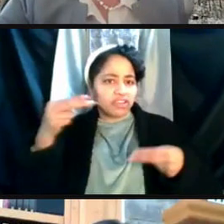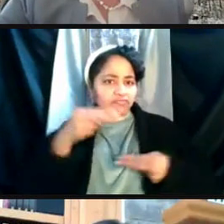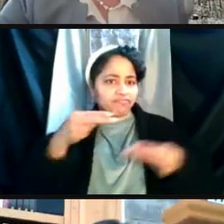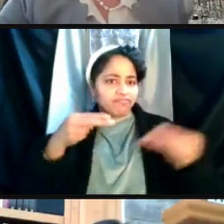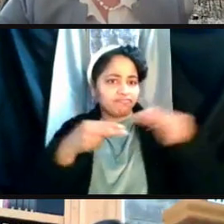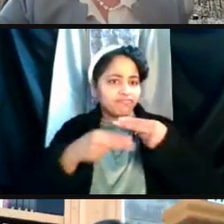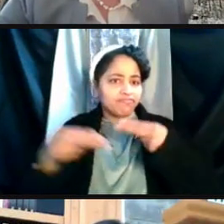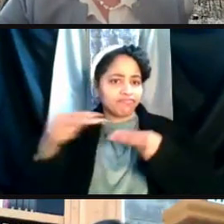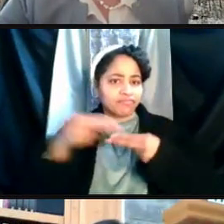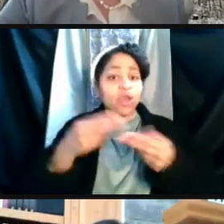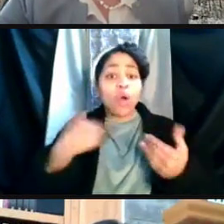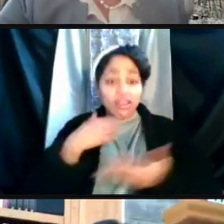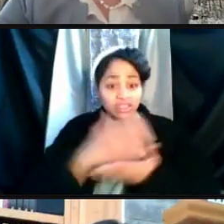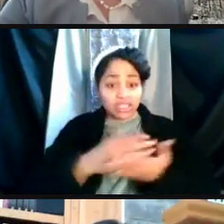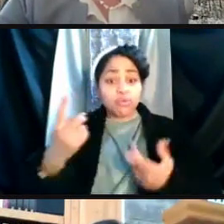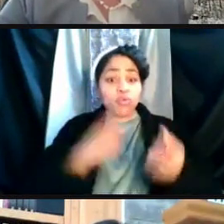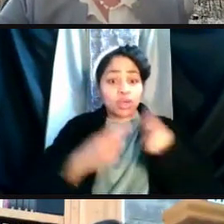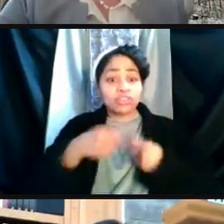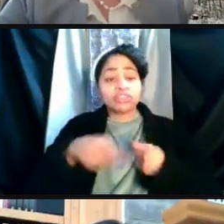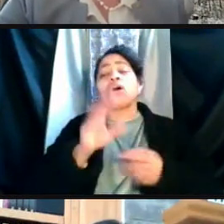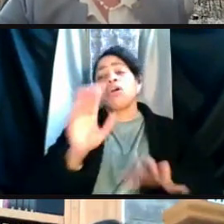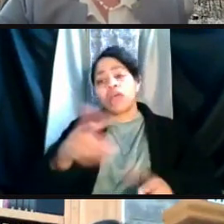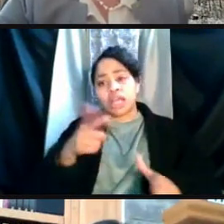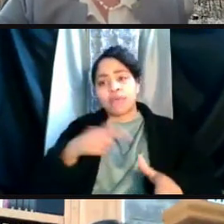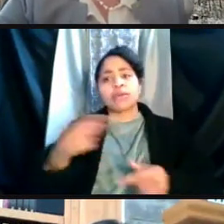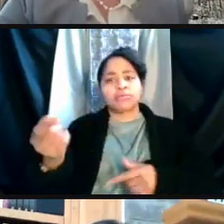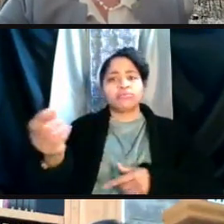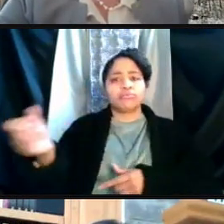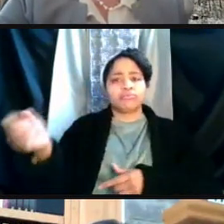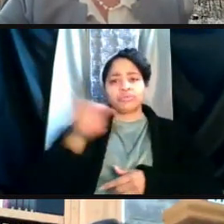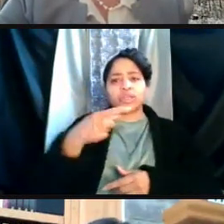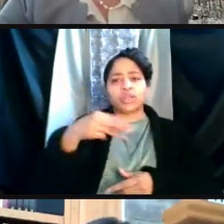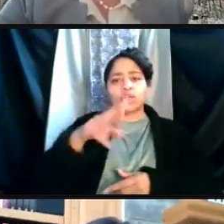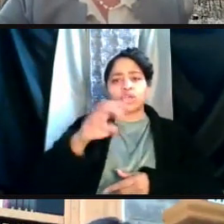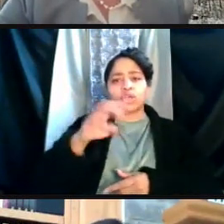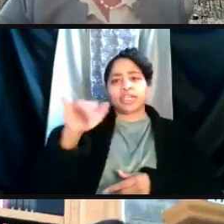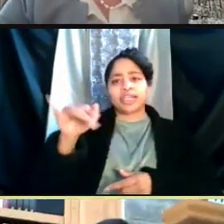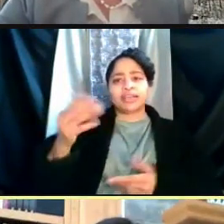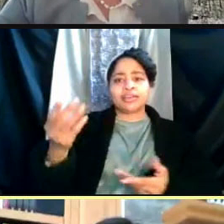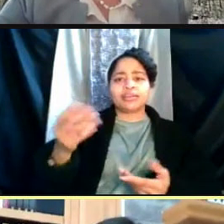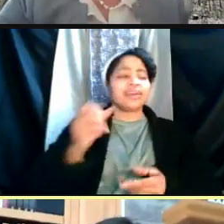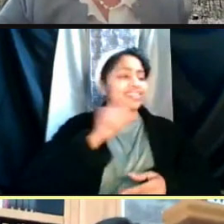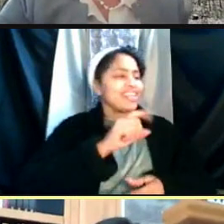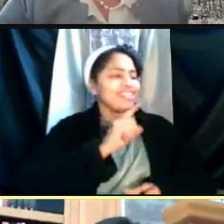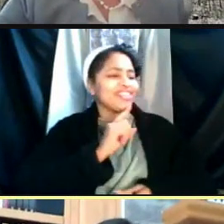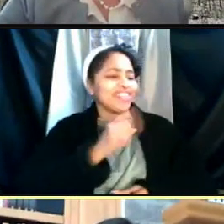Oh, there are some questions on site. So let me bring back, Preeti, anyway. Preeti will you join us again? - Yeah. Thank you. - Sure I'll do that.